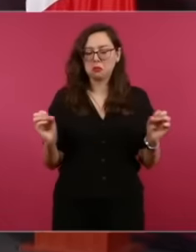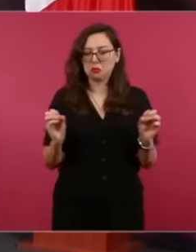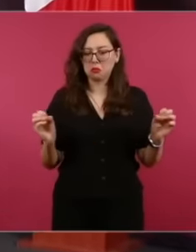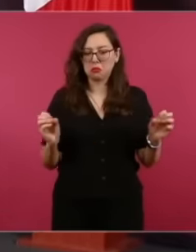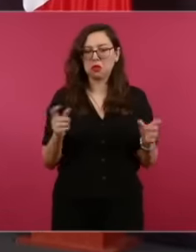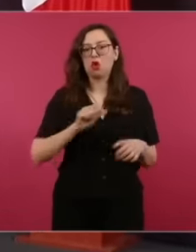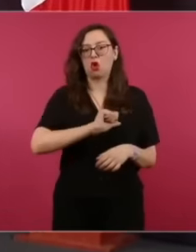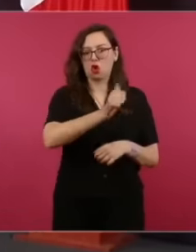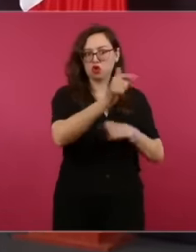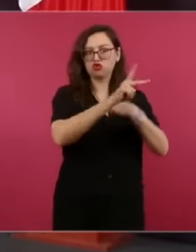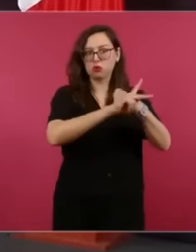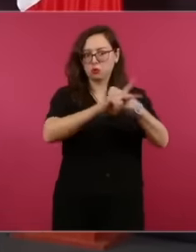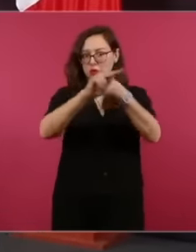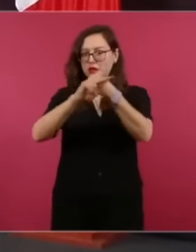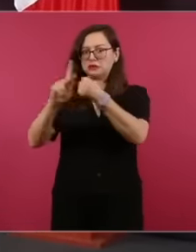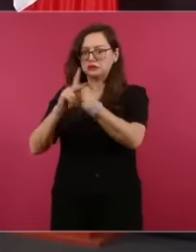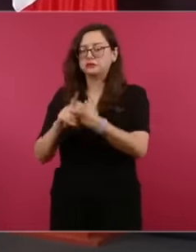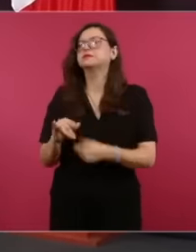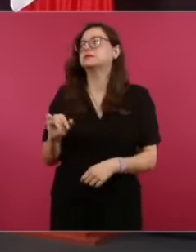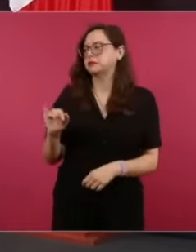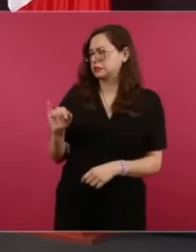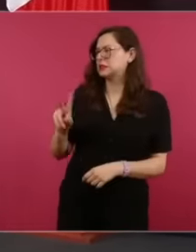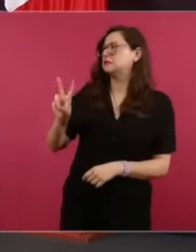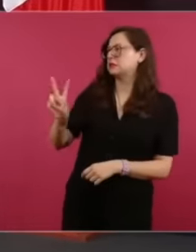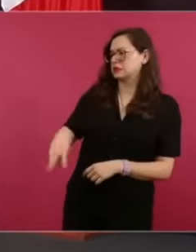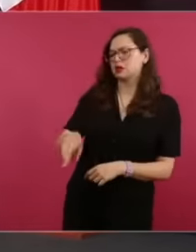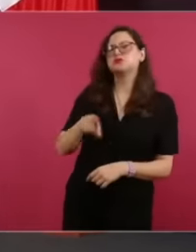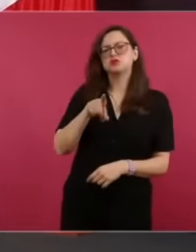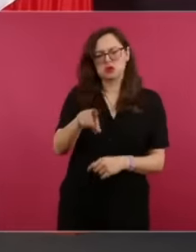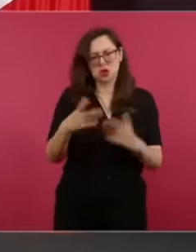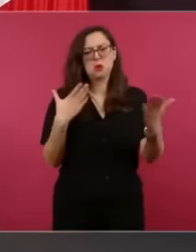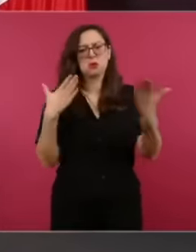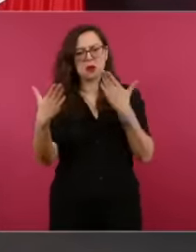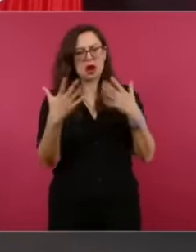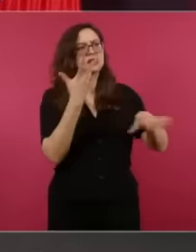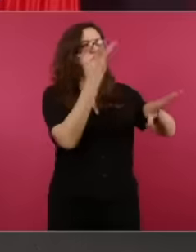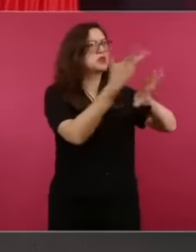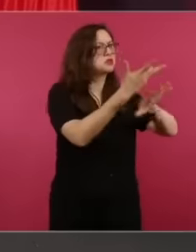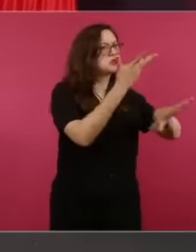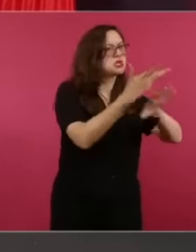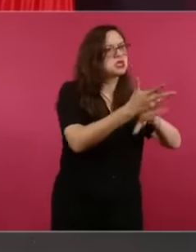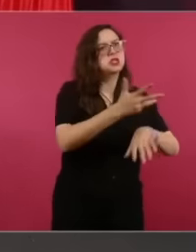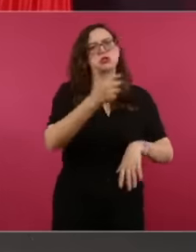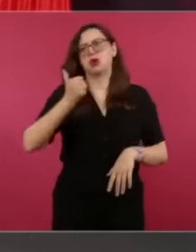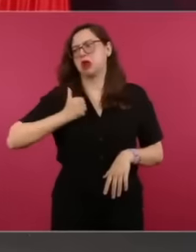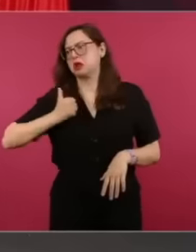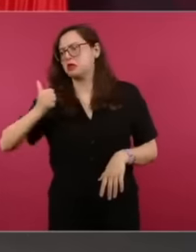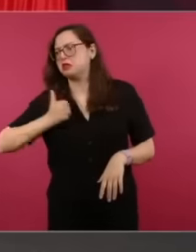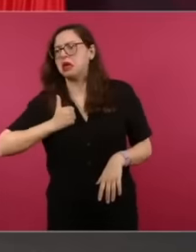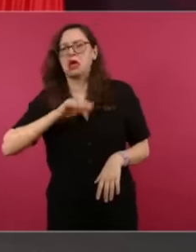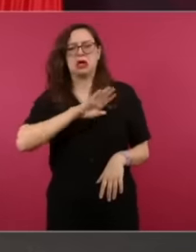it is not true, compare them with the United States with Canada with Spain with France with any